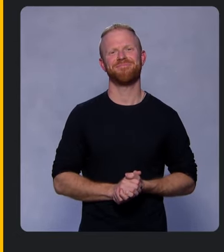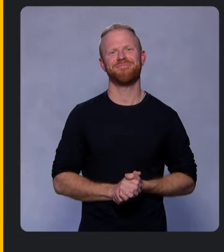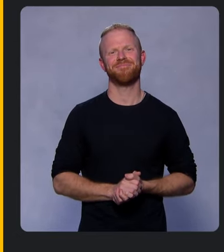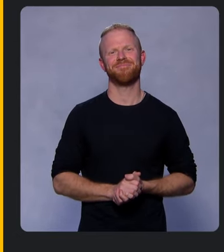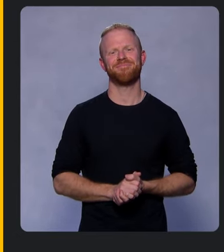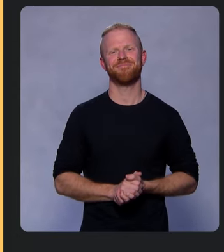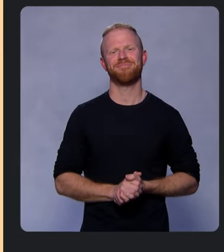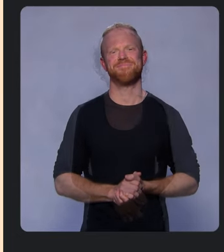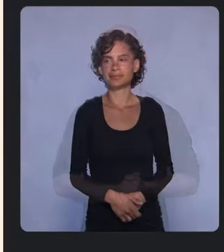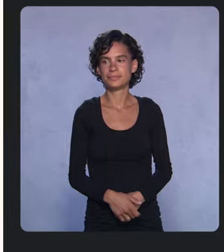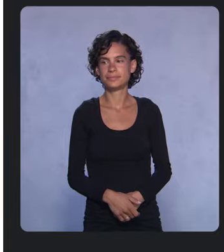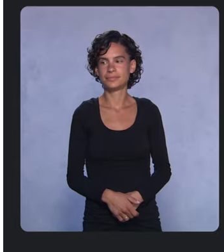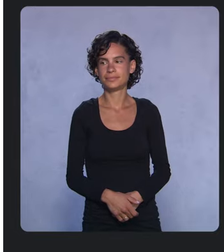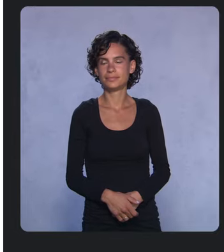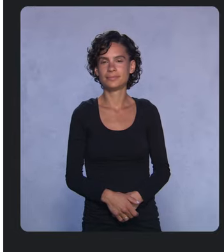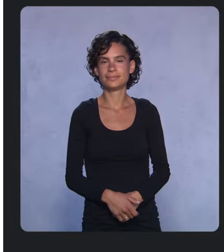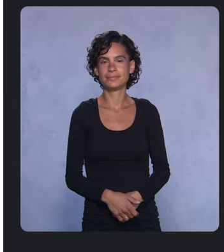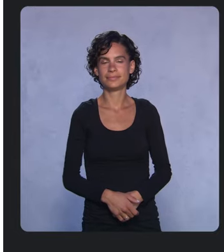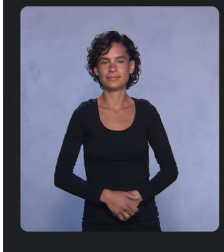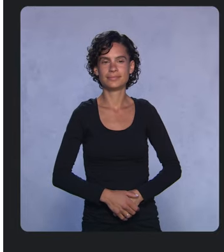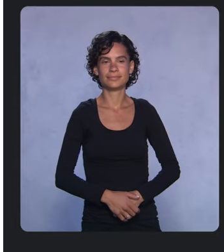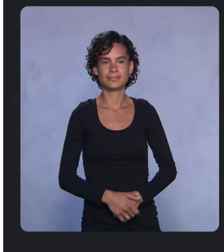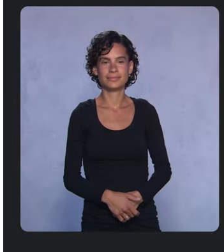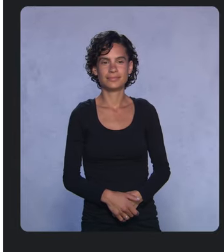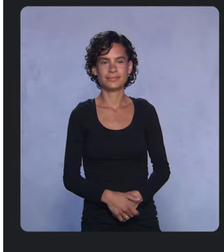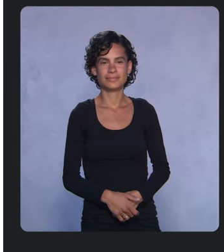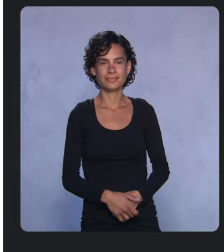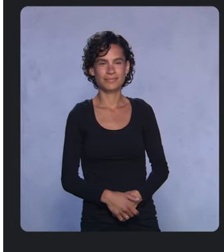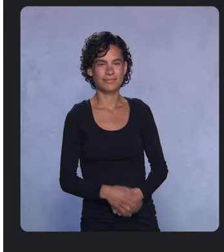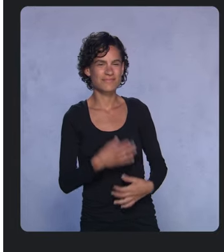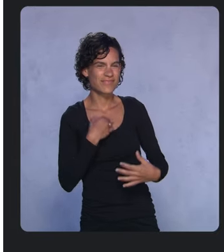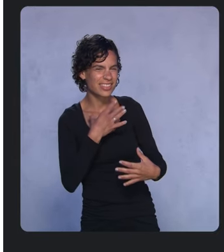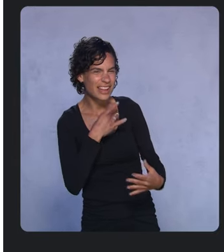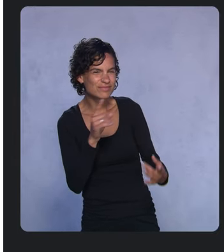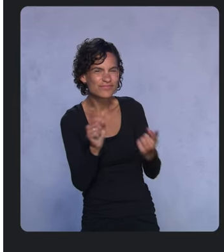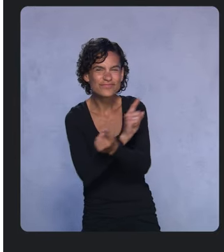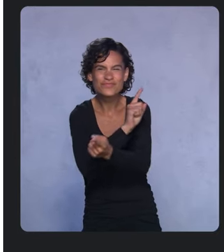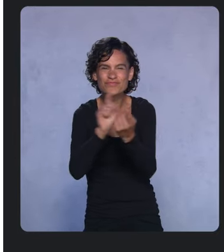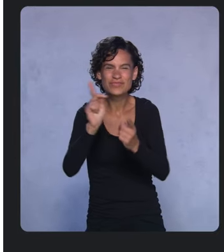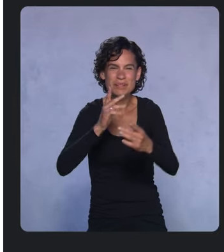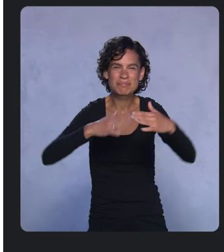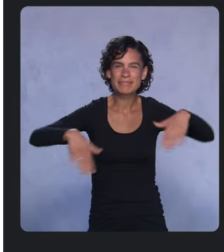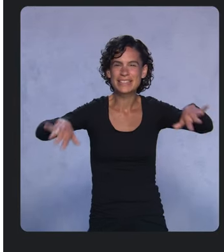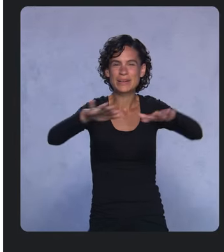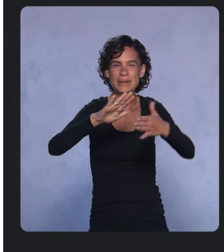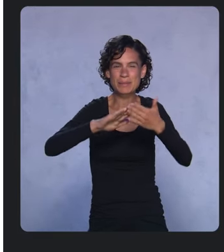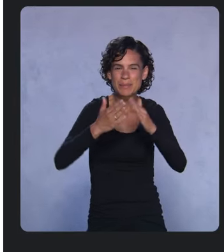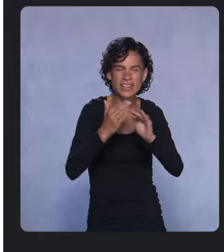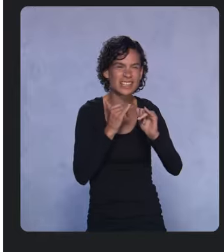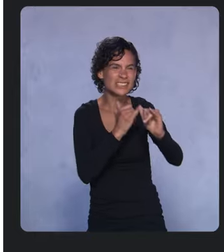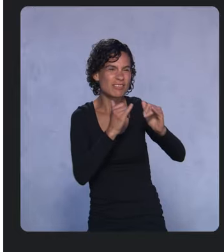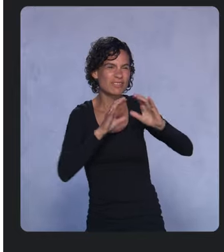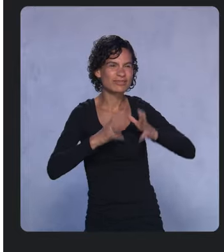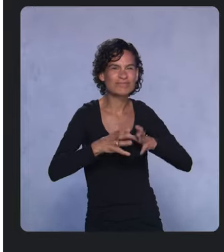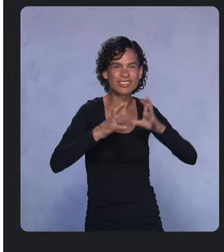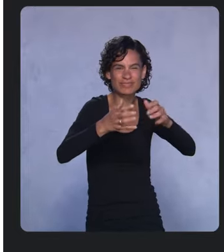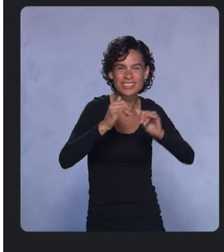[Kemal] I like to meet other people in the community who are in the same circles I'm in and we're focused on the same things.